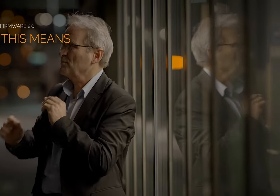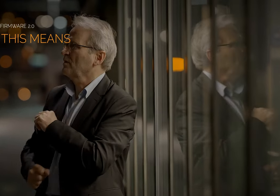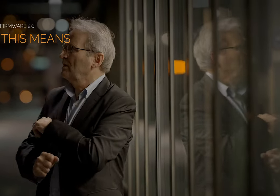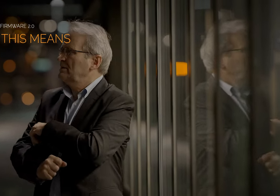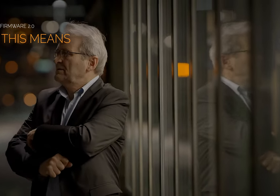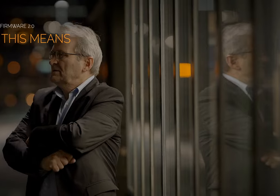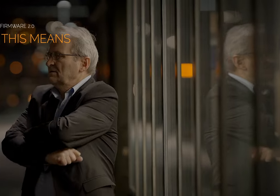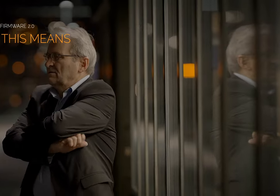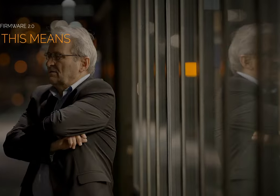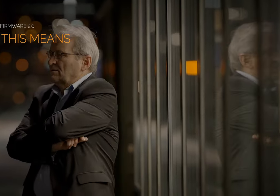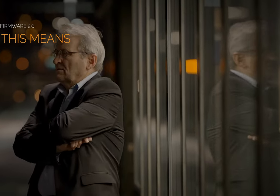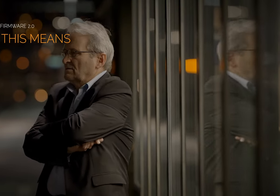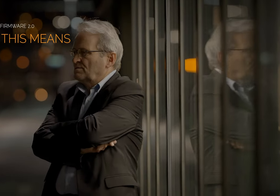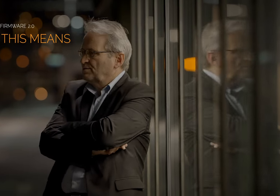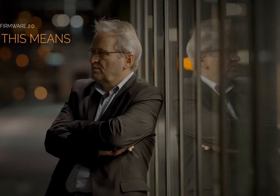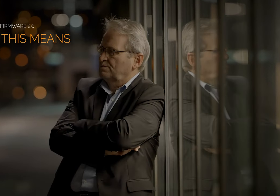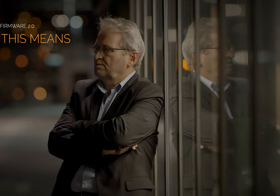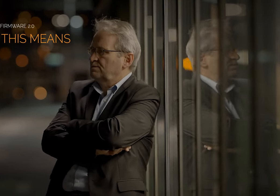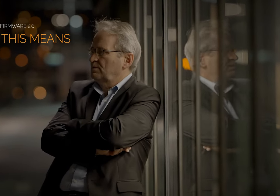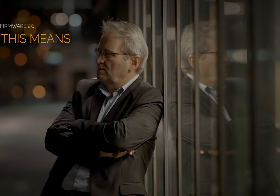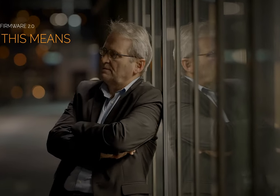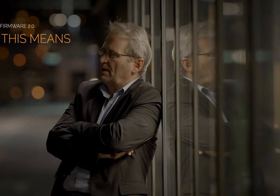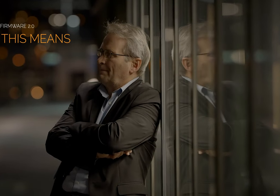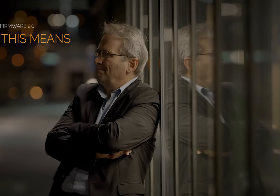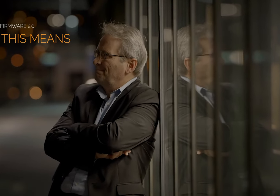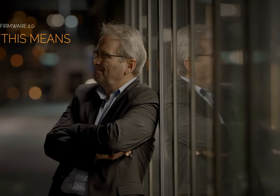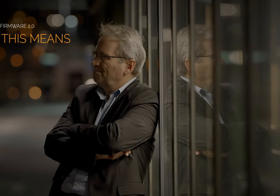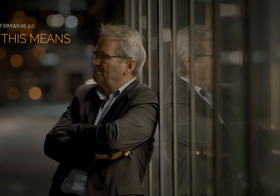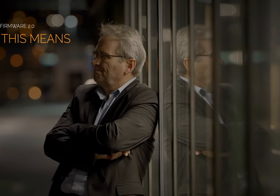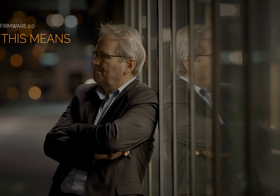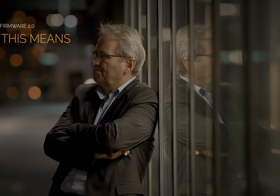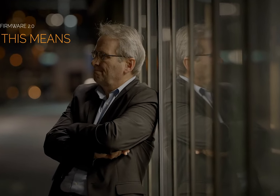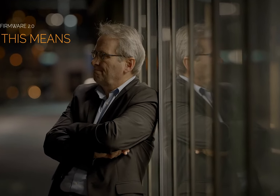it's really become crystal clear that Canon is never ever going to actually fix this specific